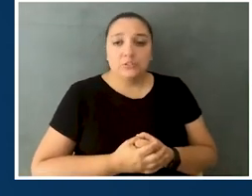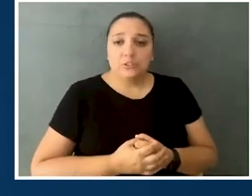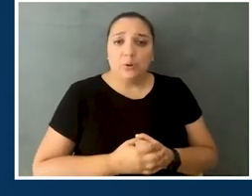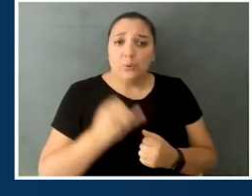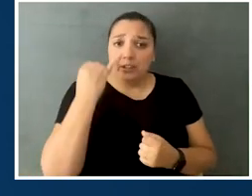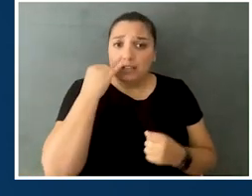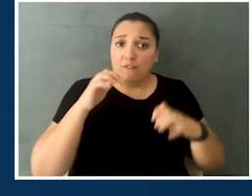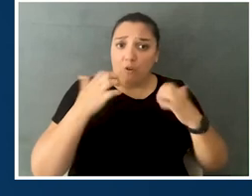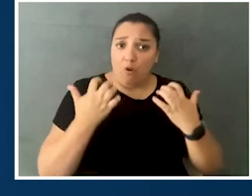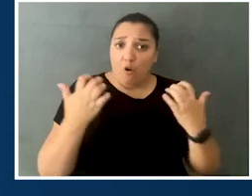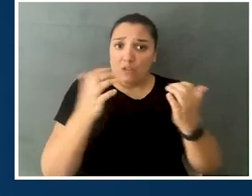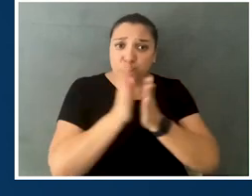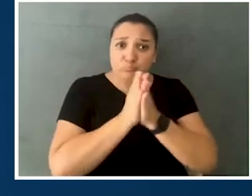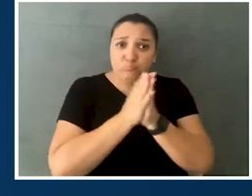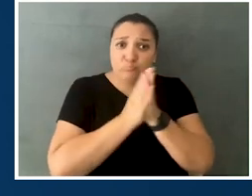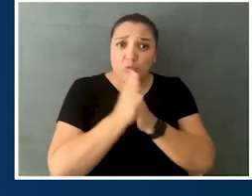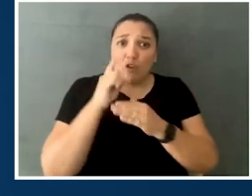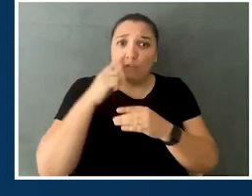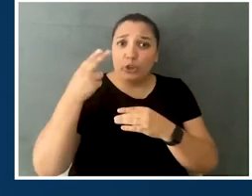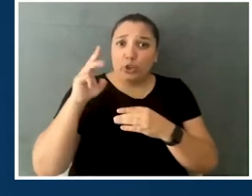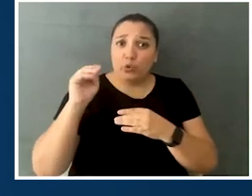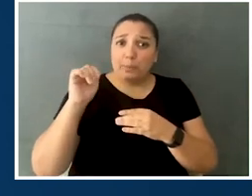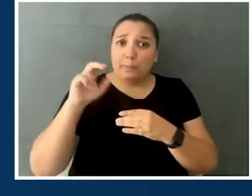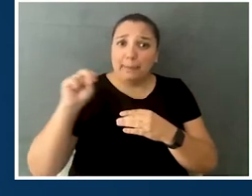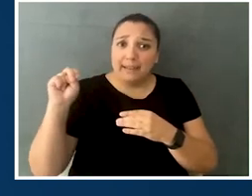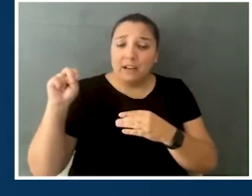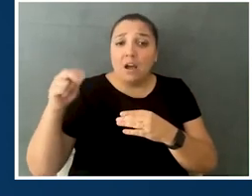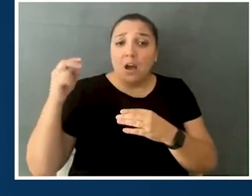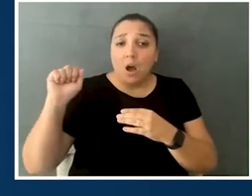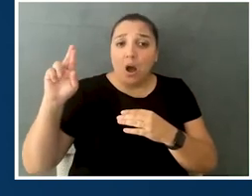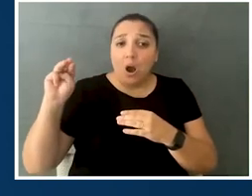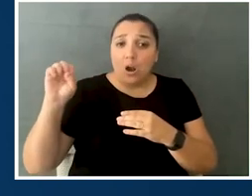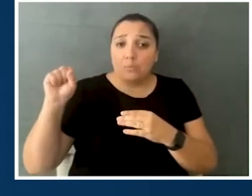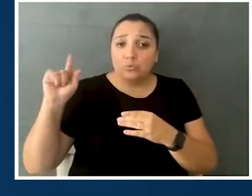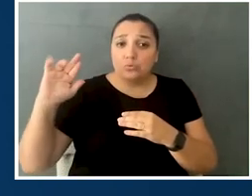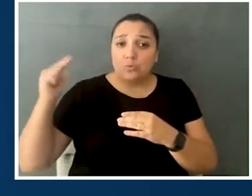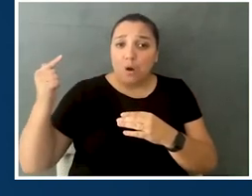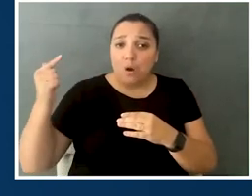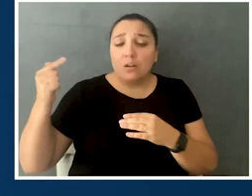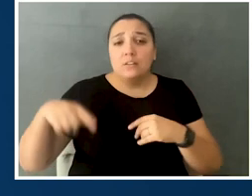and so if our audience wants to learn more about the Heumann-Armstrong Education Awards,